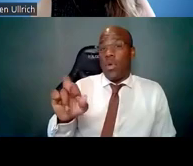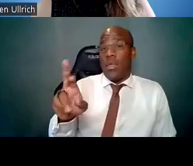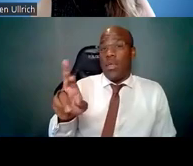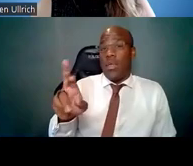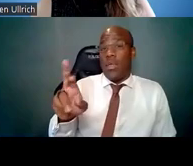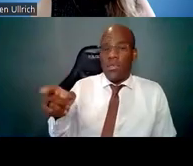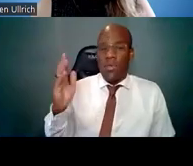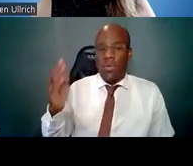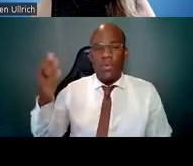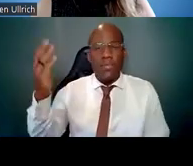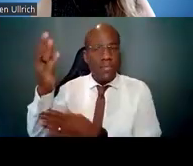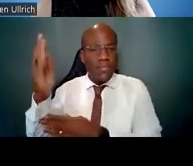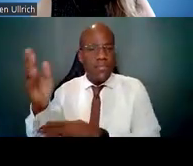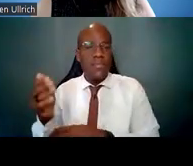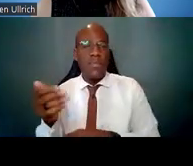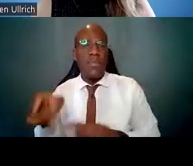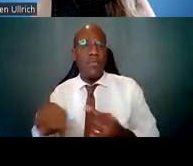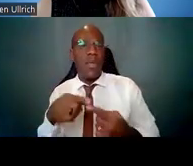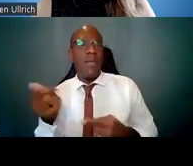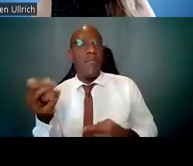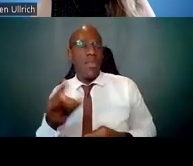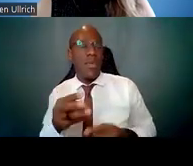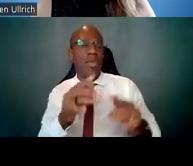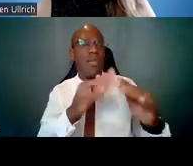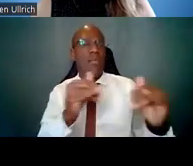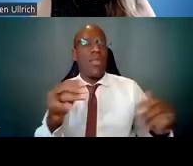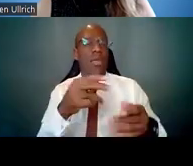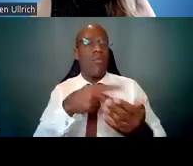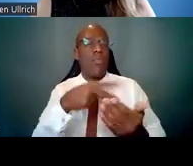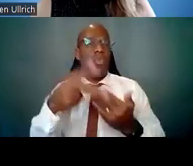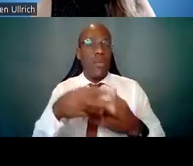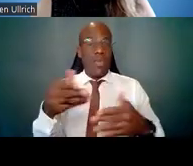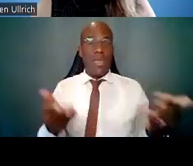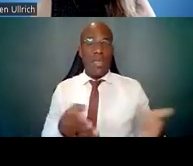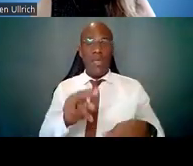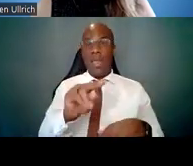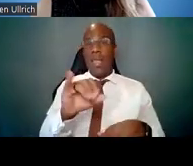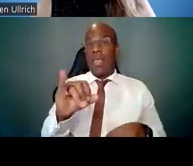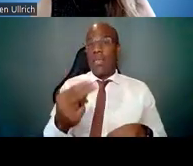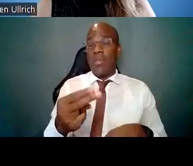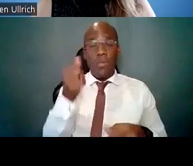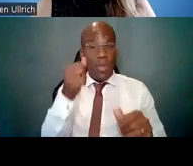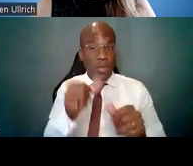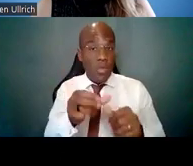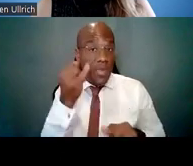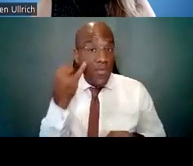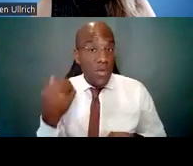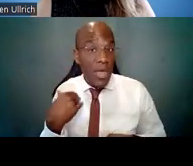that we have at the NIH. Remember, if you have questions, put them in the Q and A box,